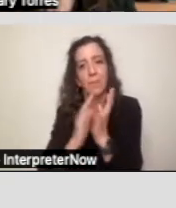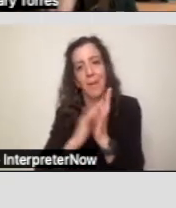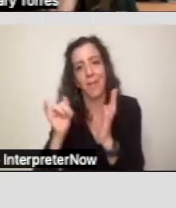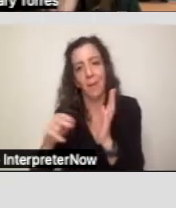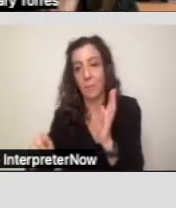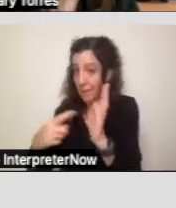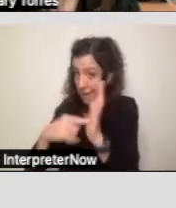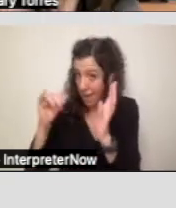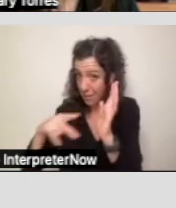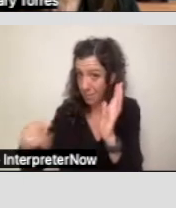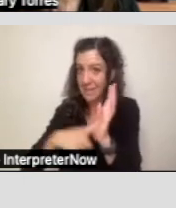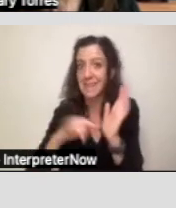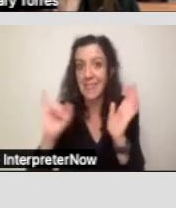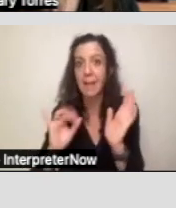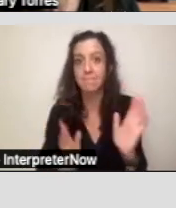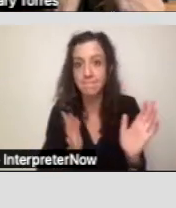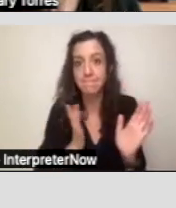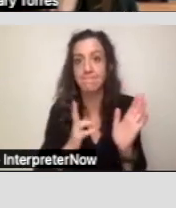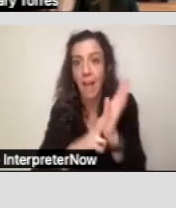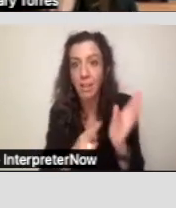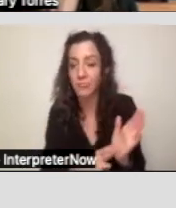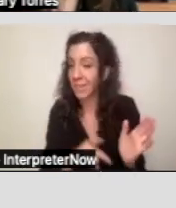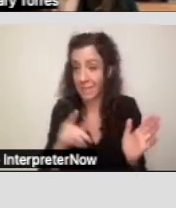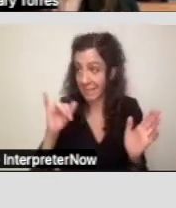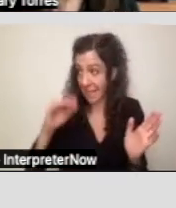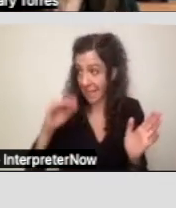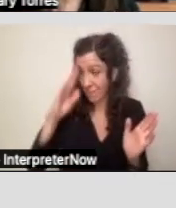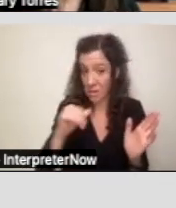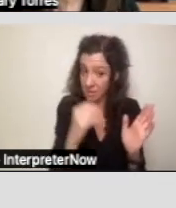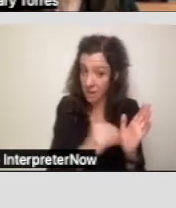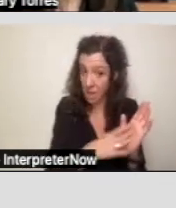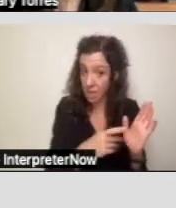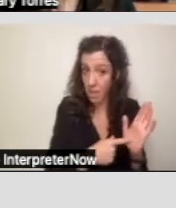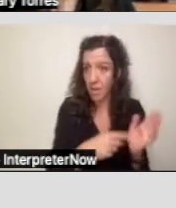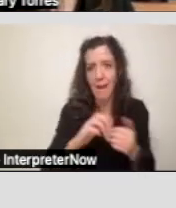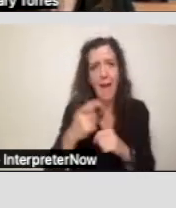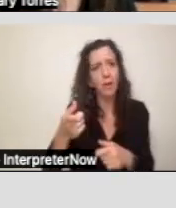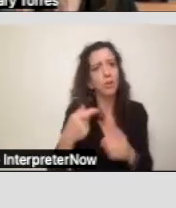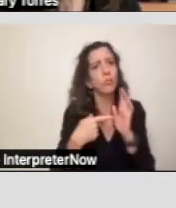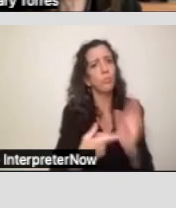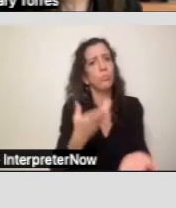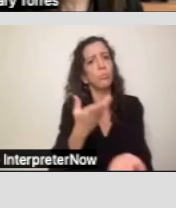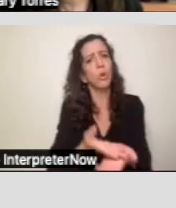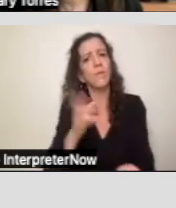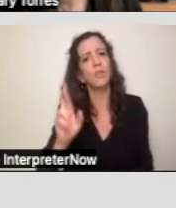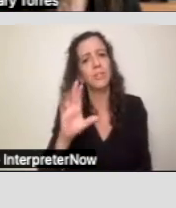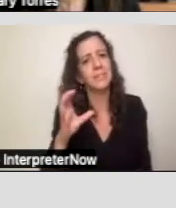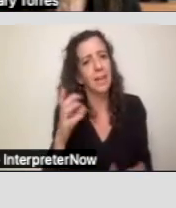And if it's not in the IPP, then how do you show that regional center agreed to it? It's a little bit more difficult.